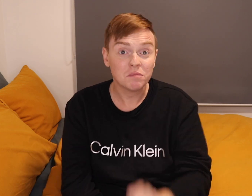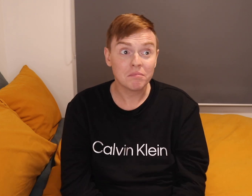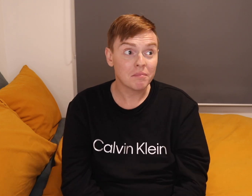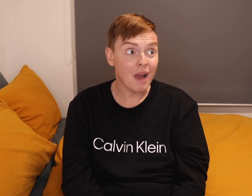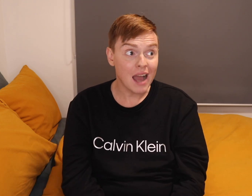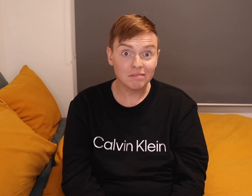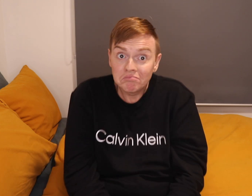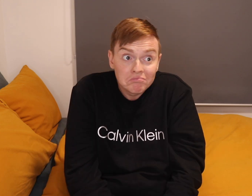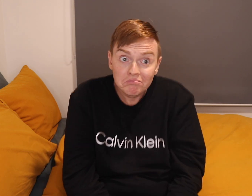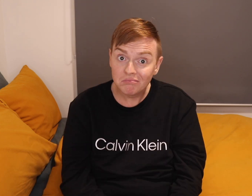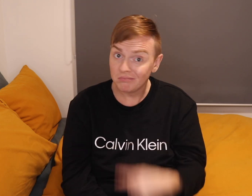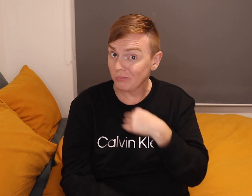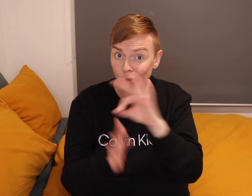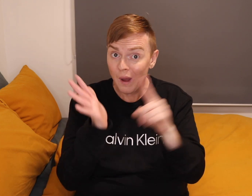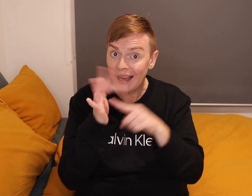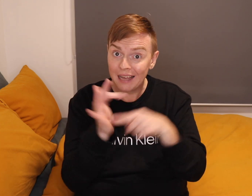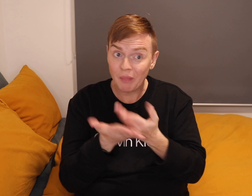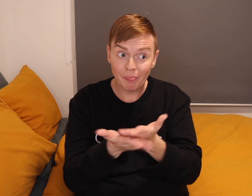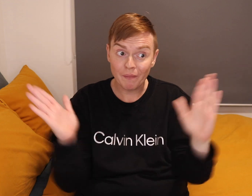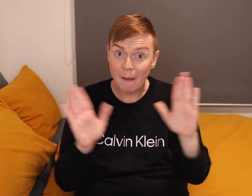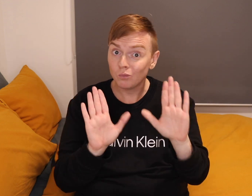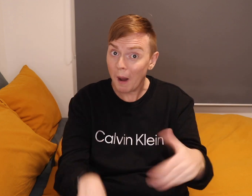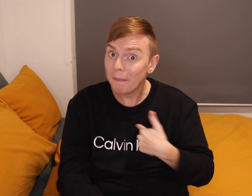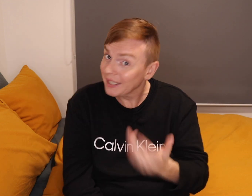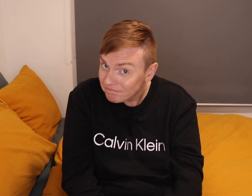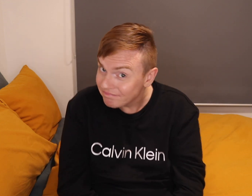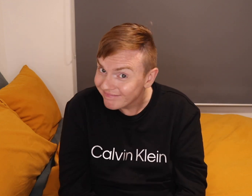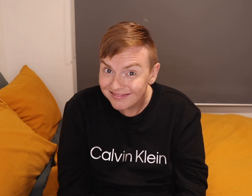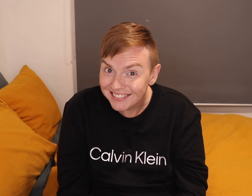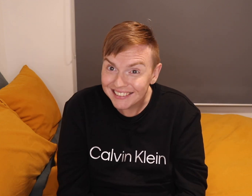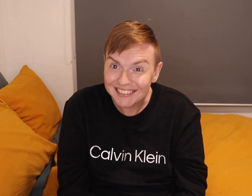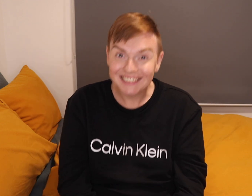But I do not let them stop me.